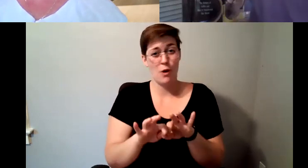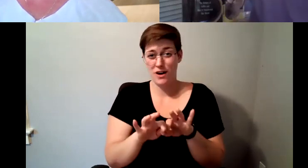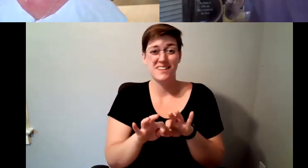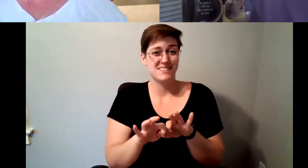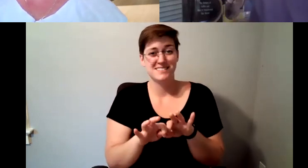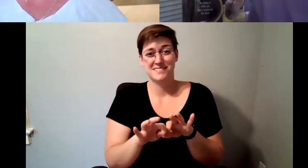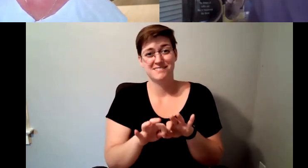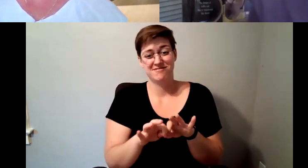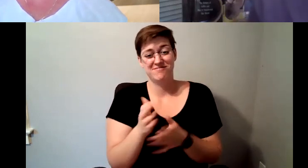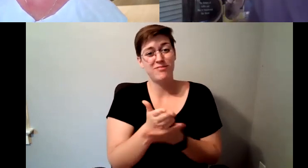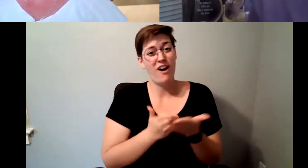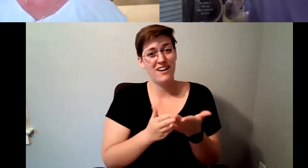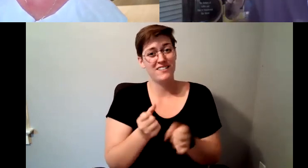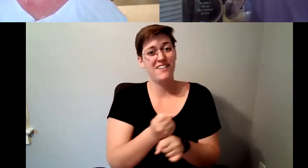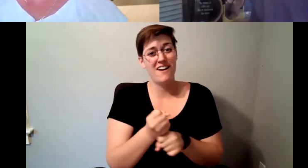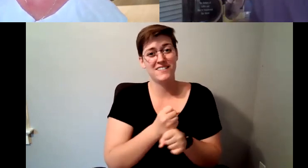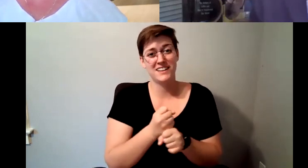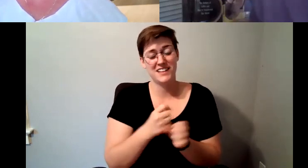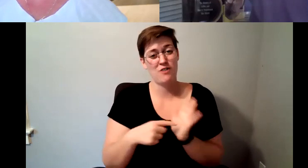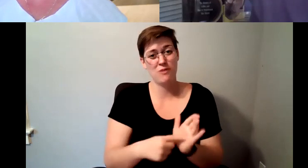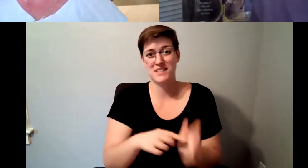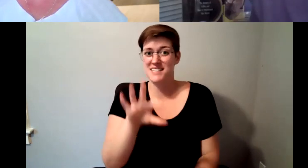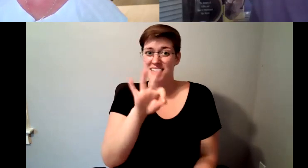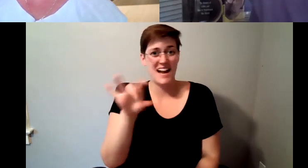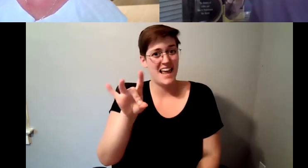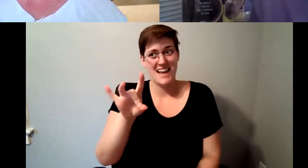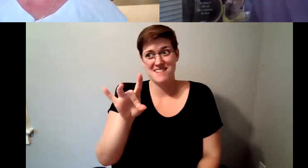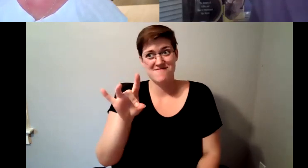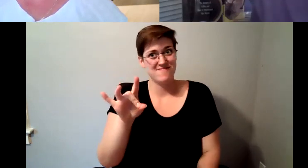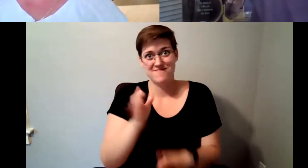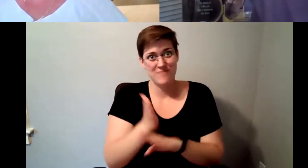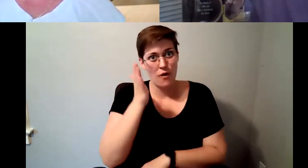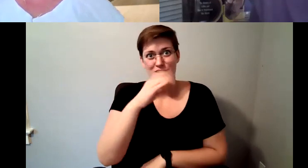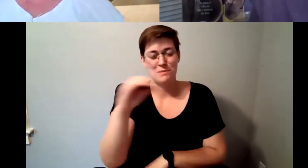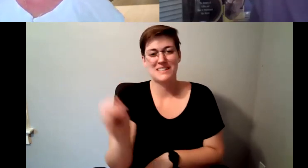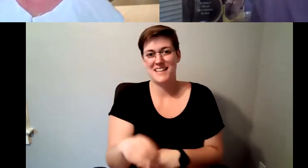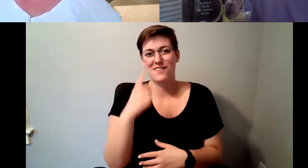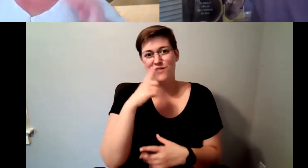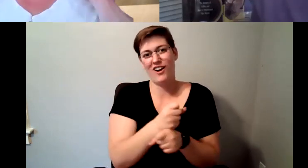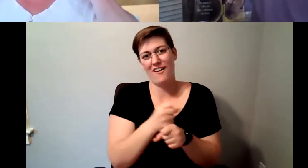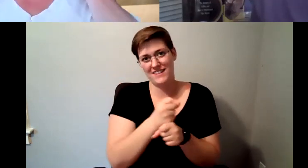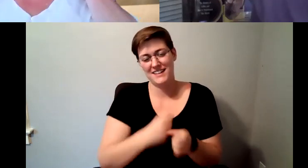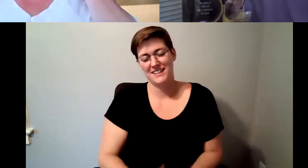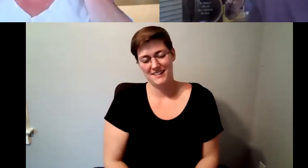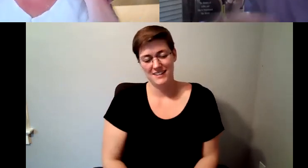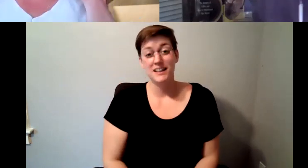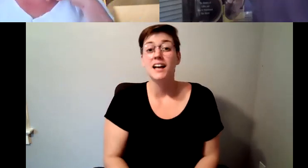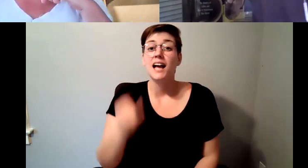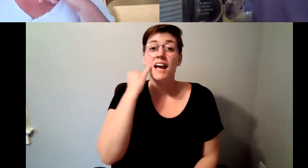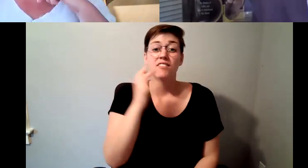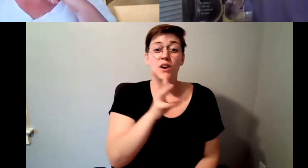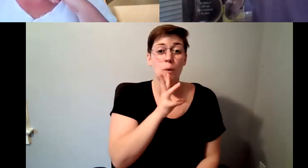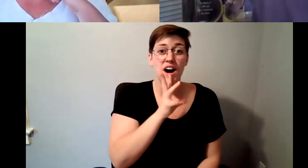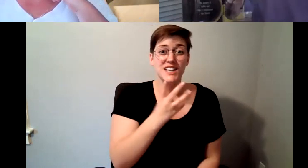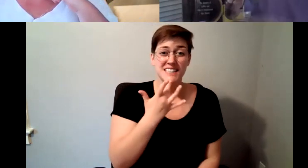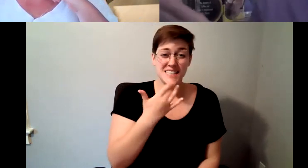represents 98 plus of a cup of coffee, if your water tastes bad in any way you cannot